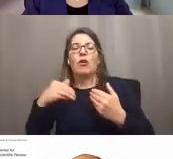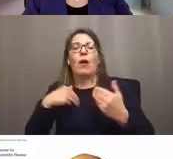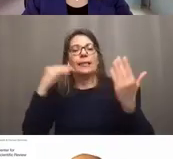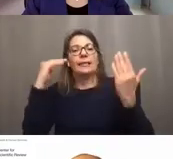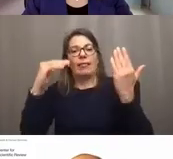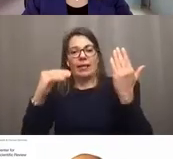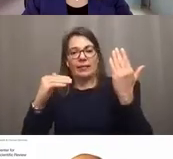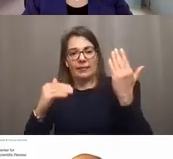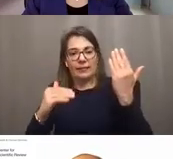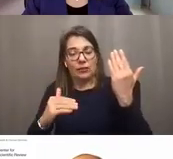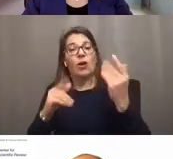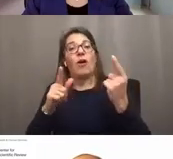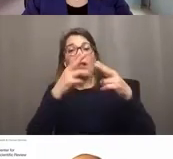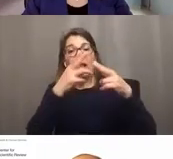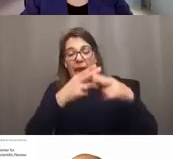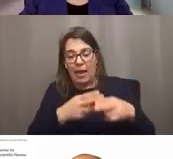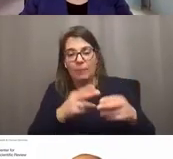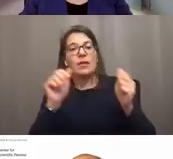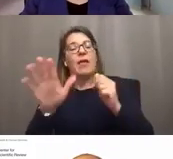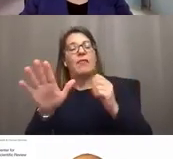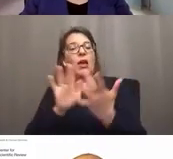So I'm going to pause there for a moment, Dr. Timmerman,